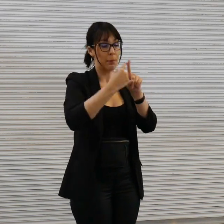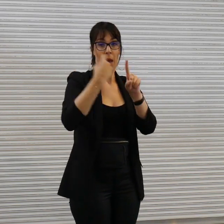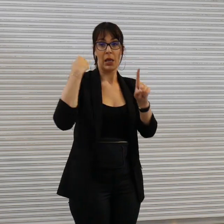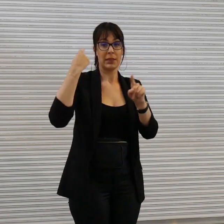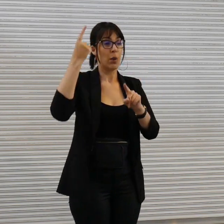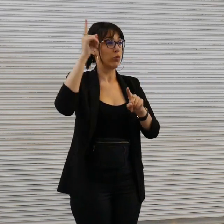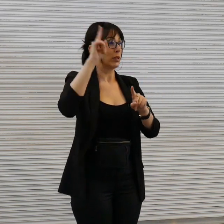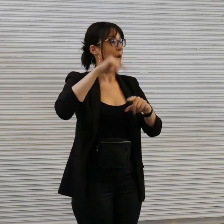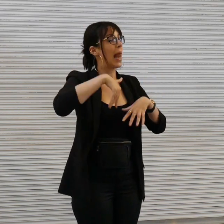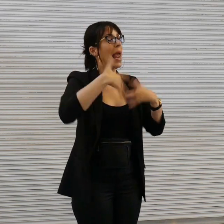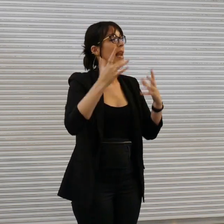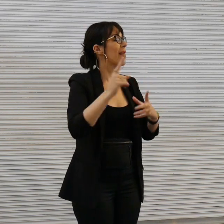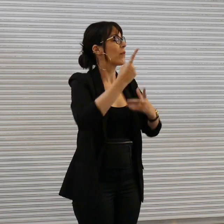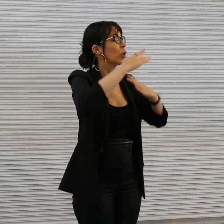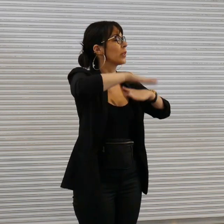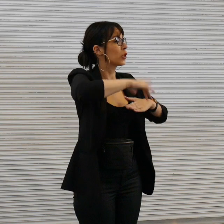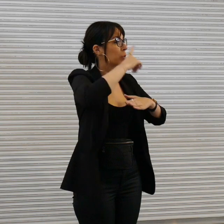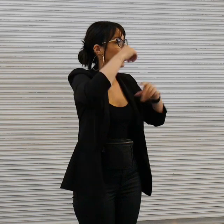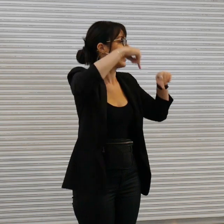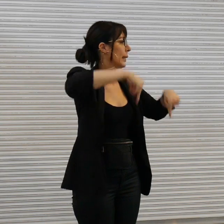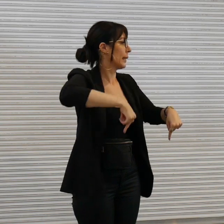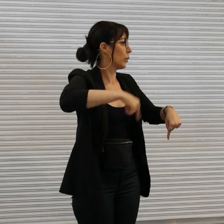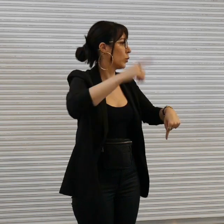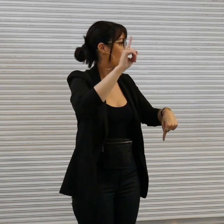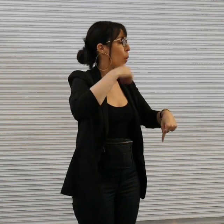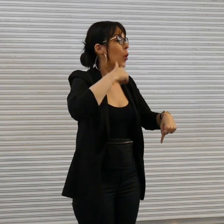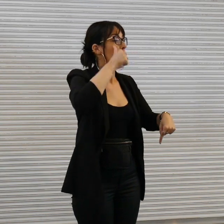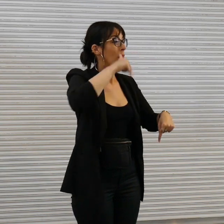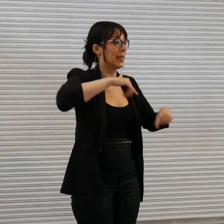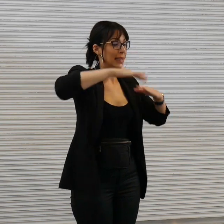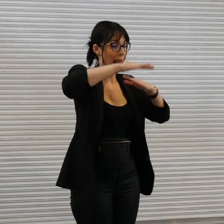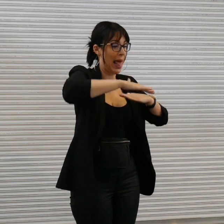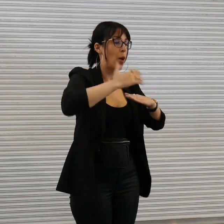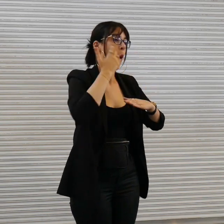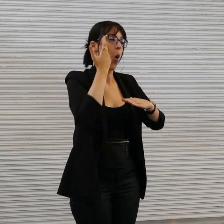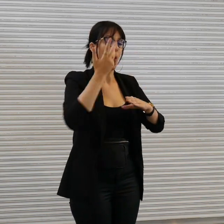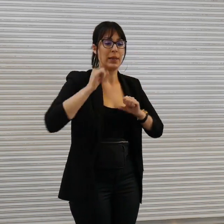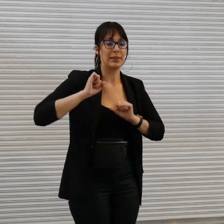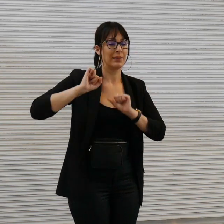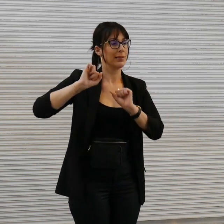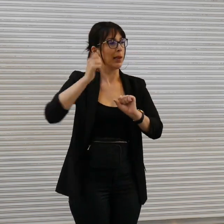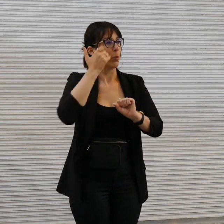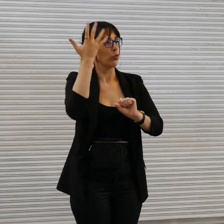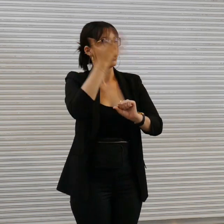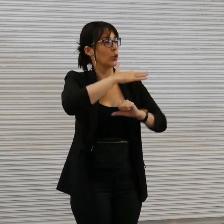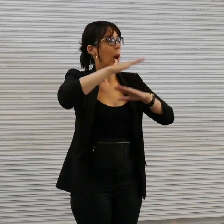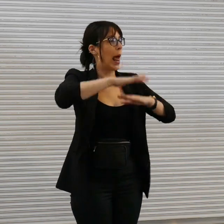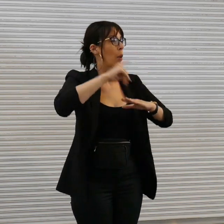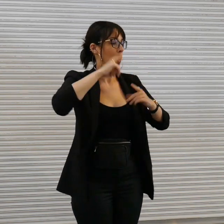Nations people here today um this always was and always will be Aboriginal land uh super excited